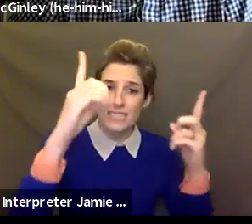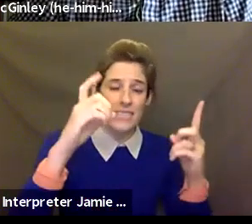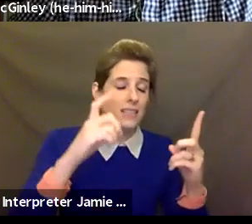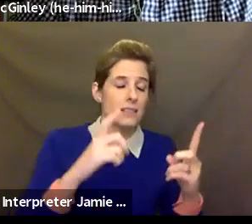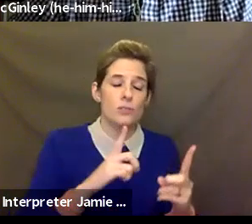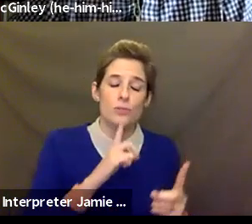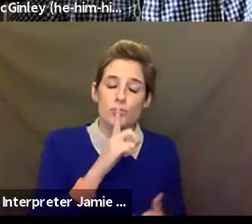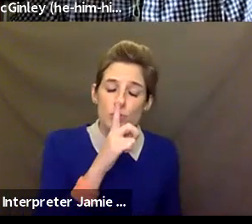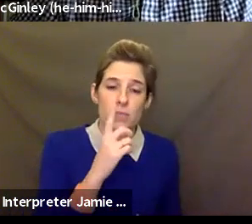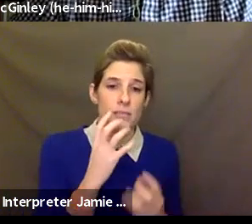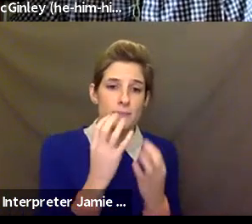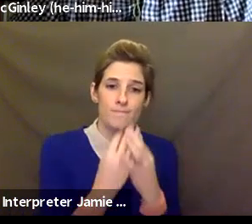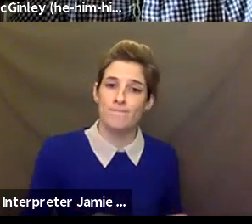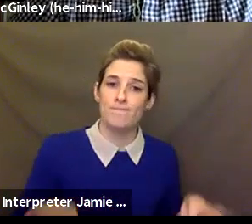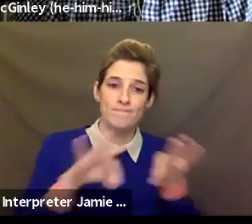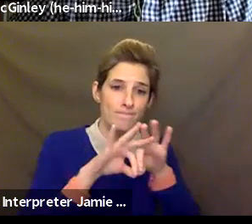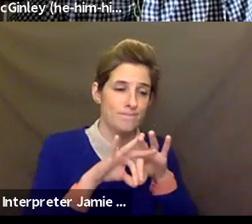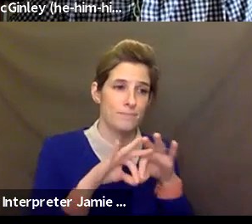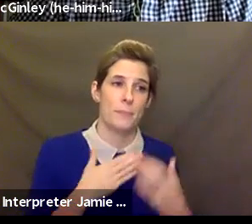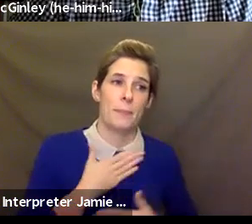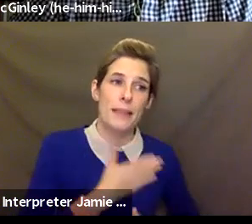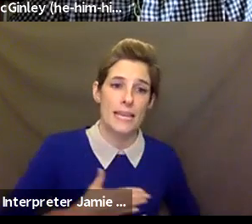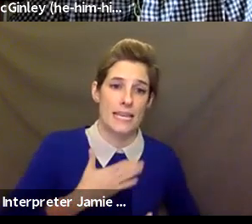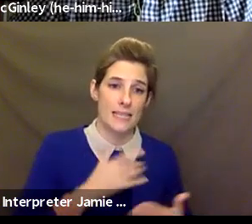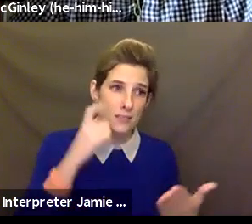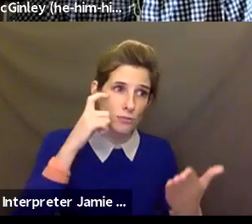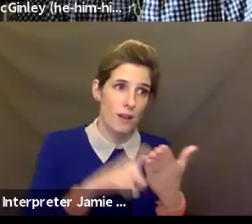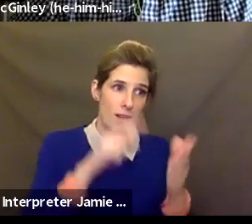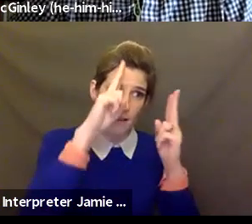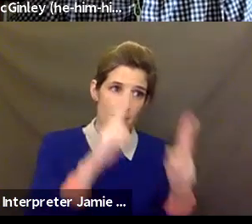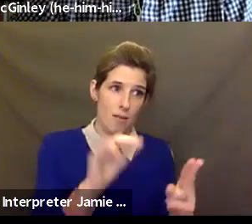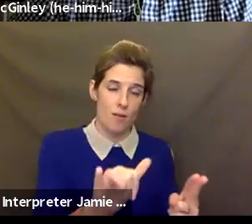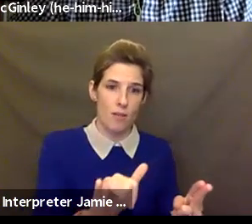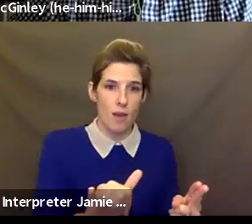these communities." I feel like just how invested people were in